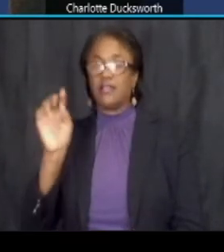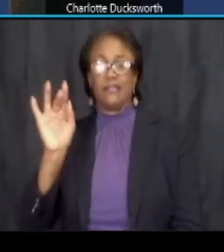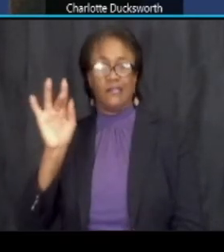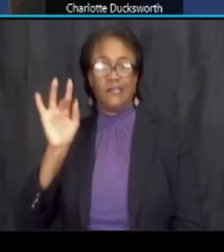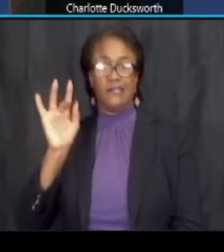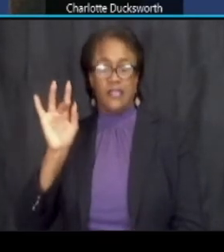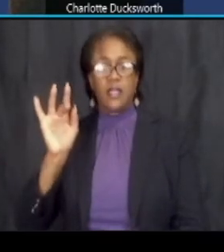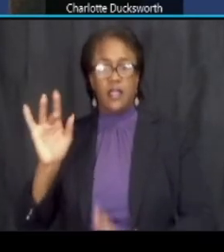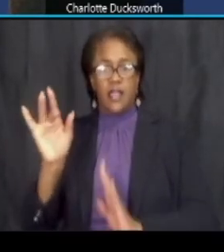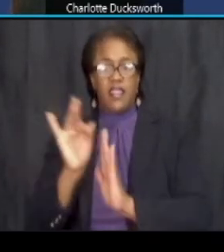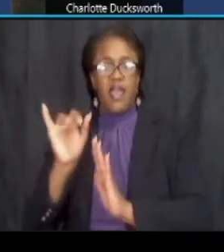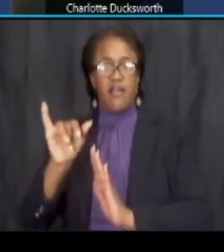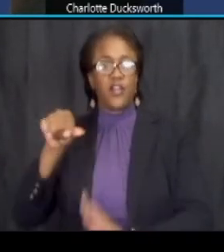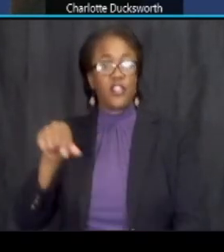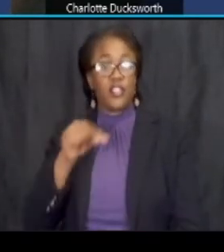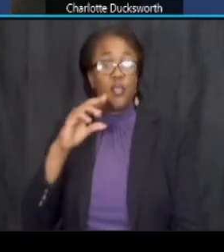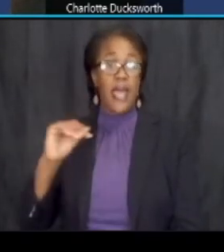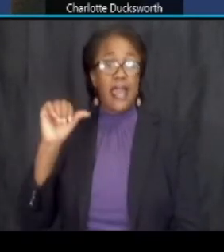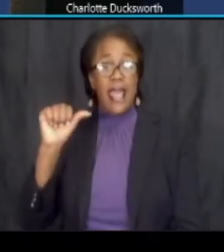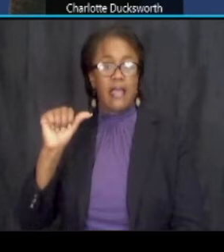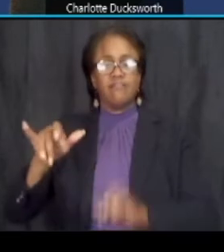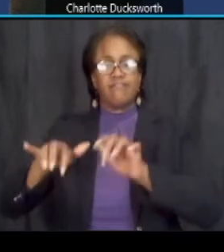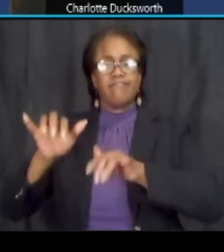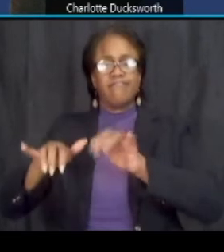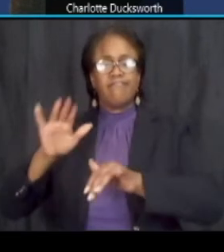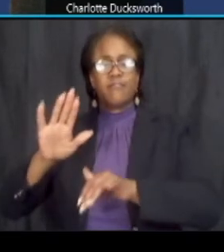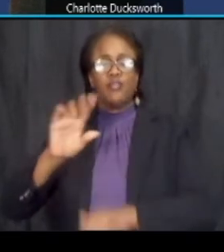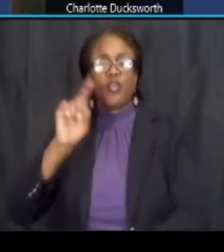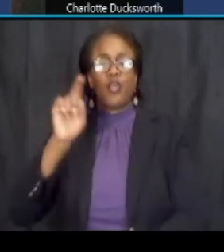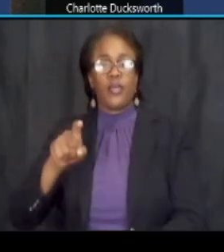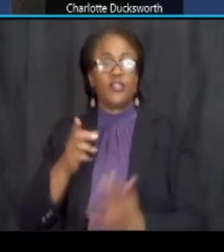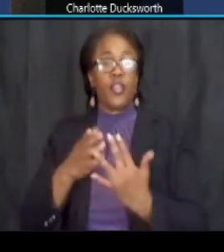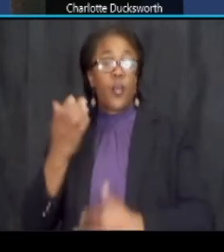you will see q a and can type your question if you're using the mobile app next slide